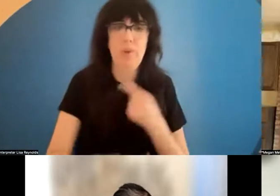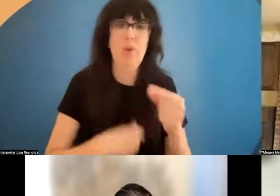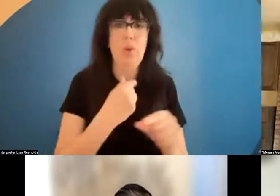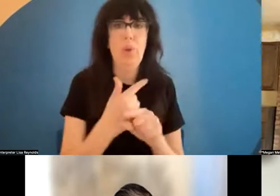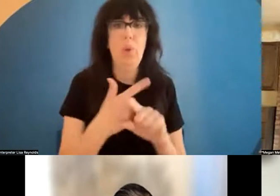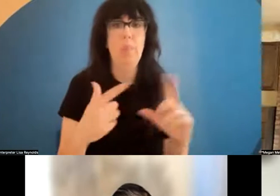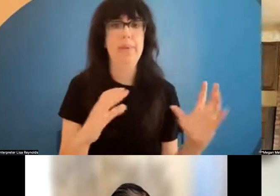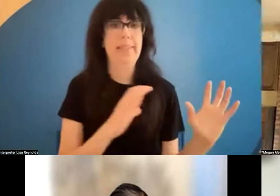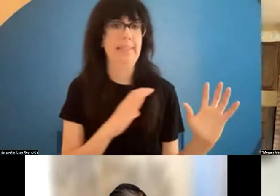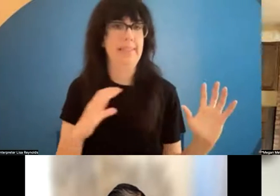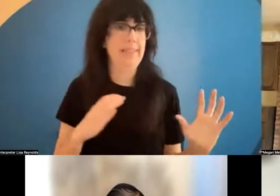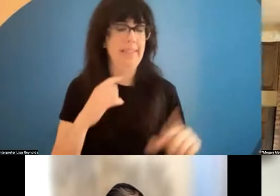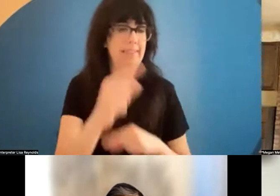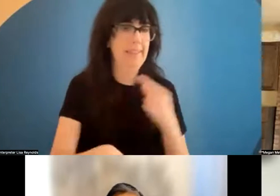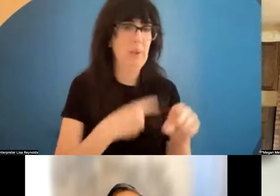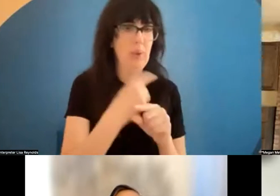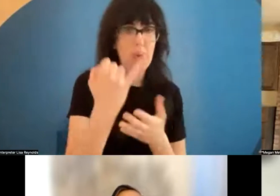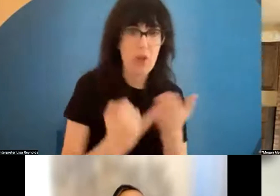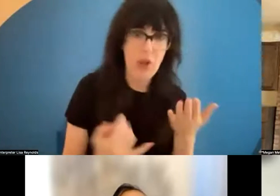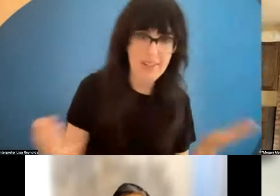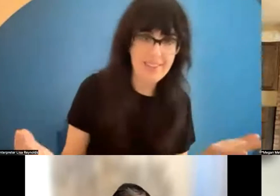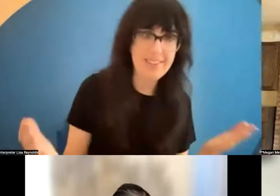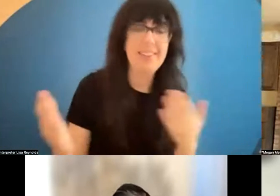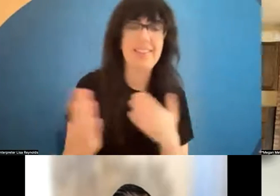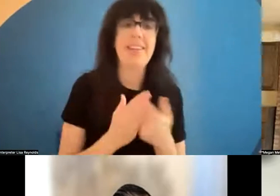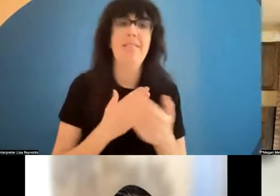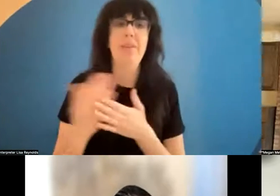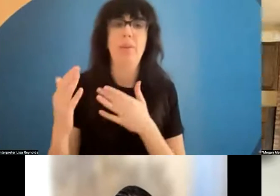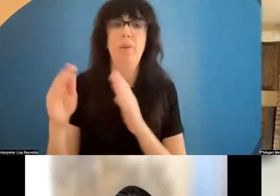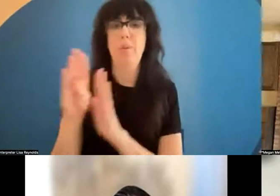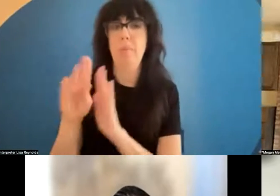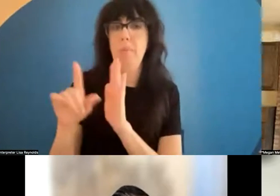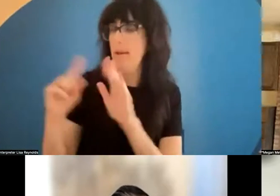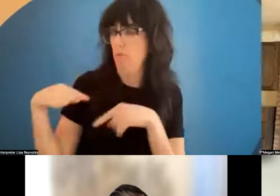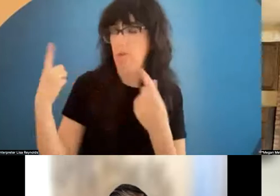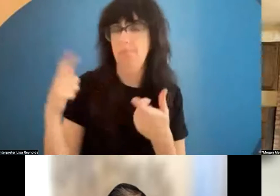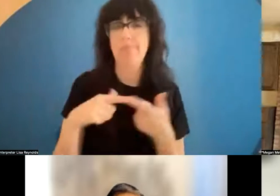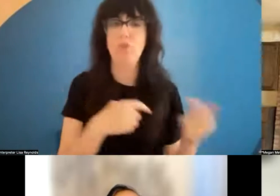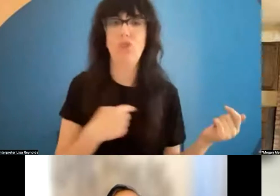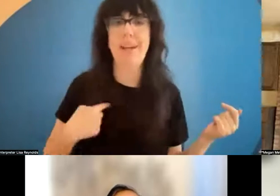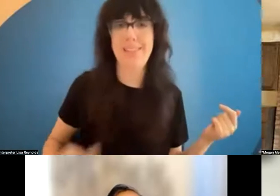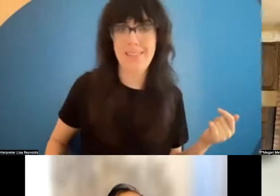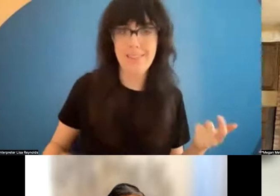citizen, a global artist, even though my heritage is Chinese